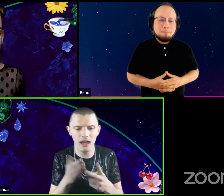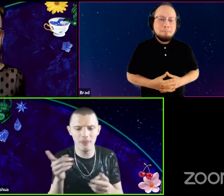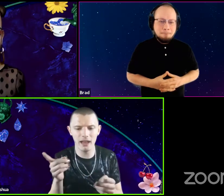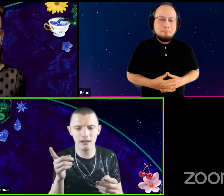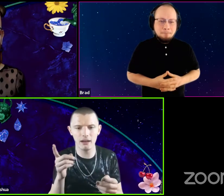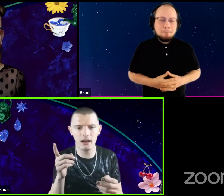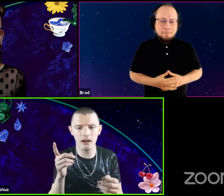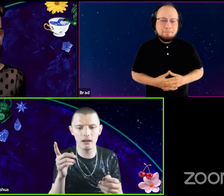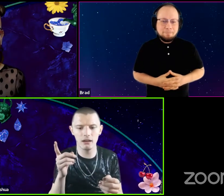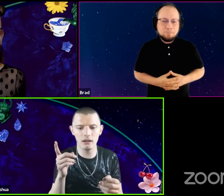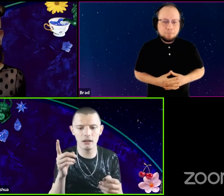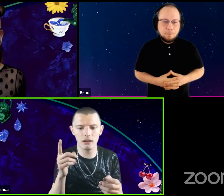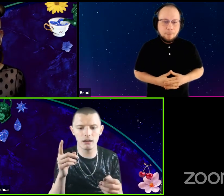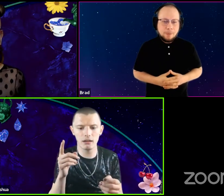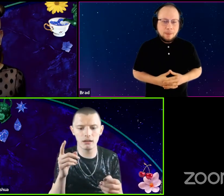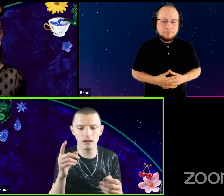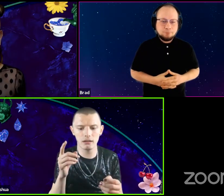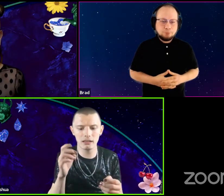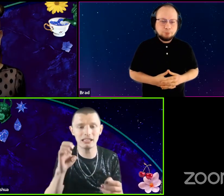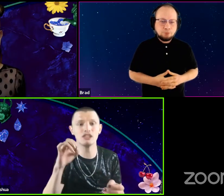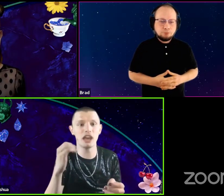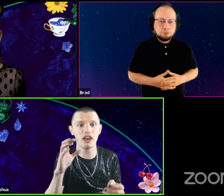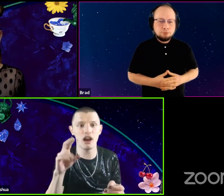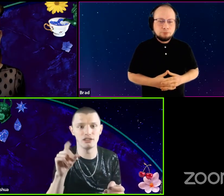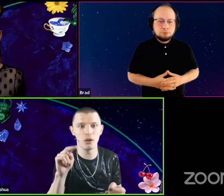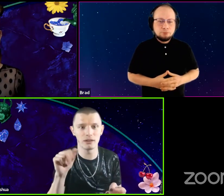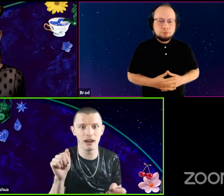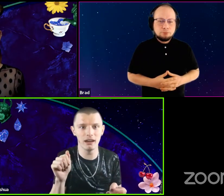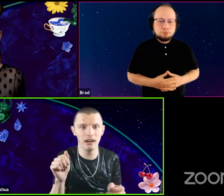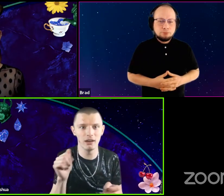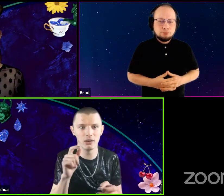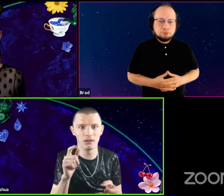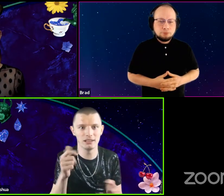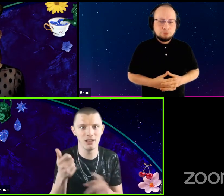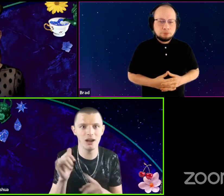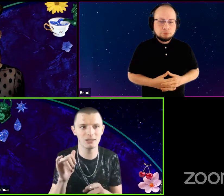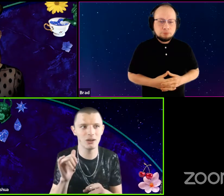And then E.J. Cardona is also a straight man